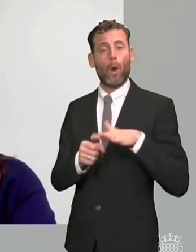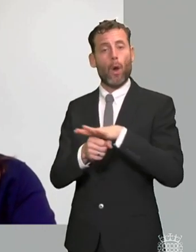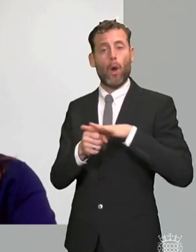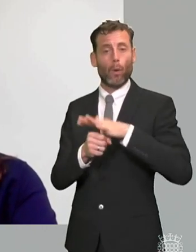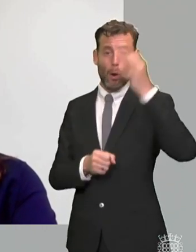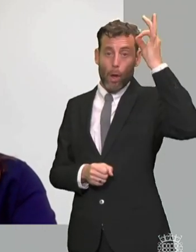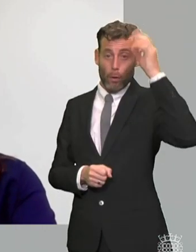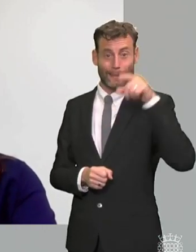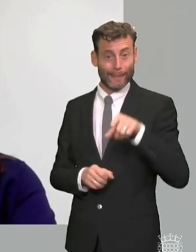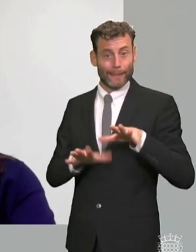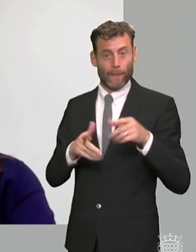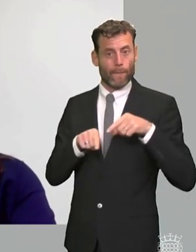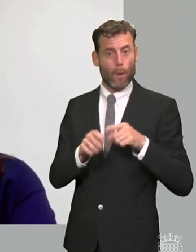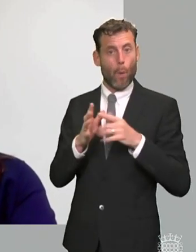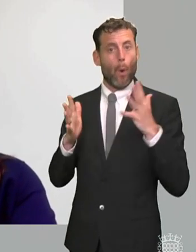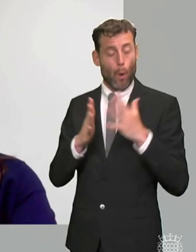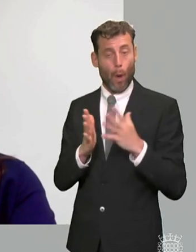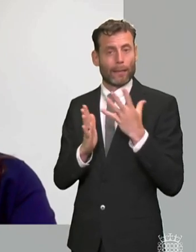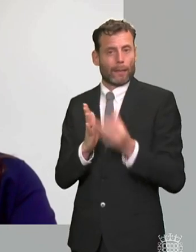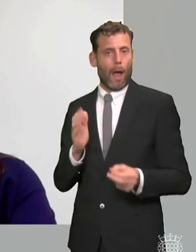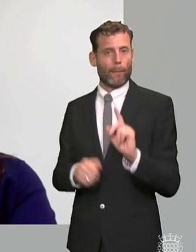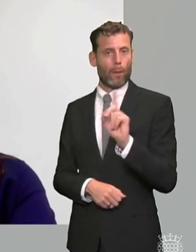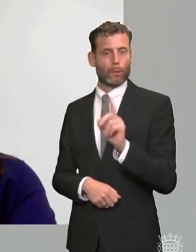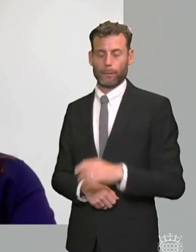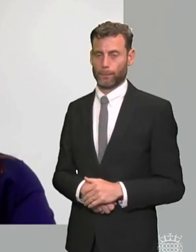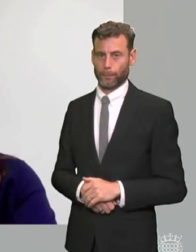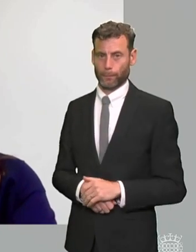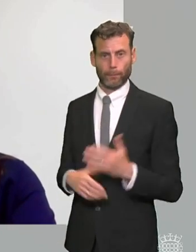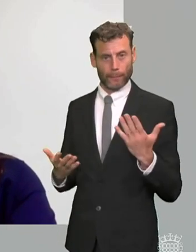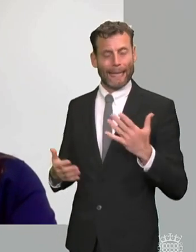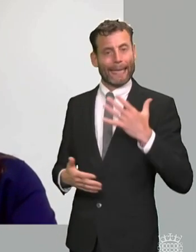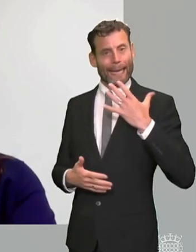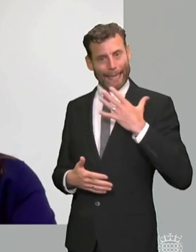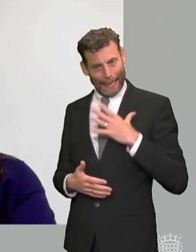and that is to do with the fact that there is not a sufficiently robust accountability